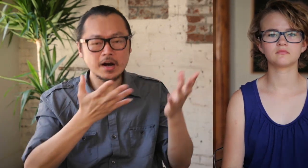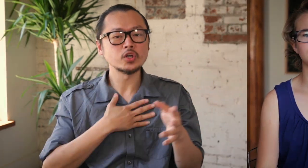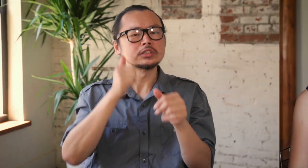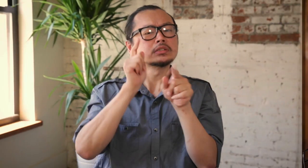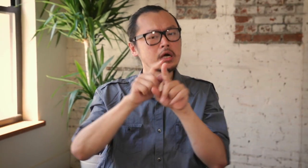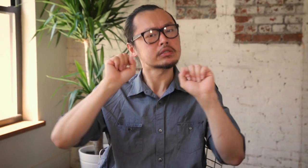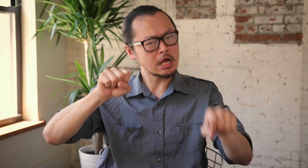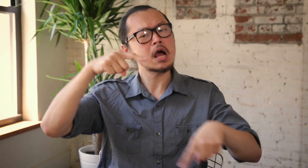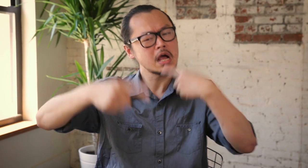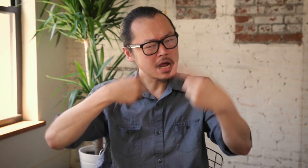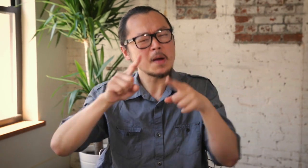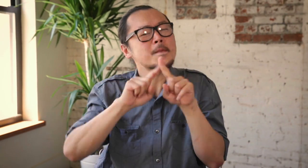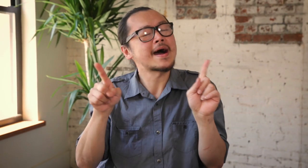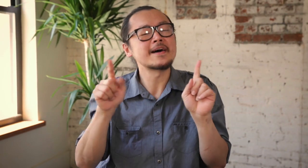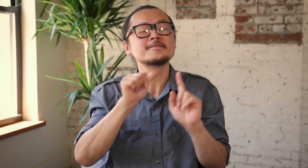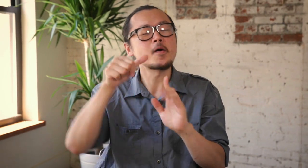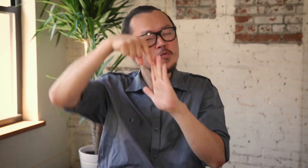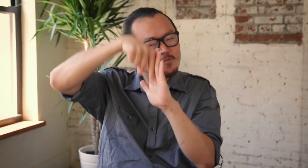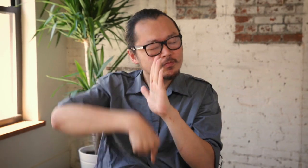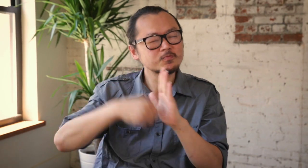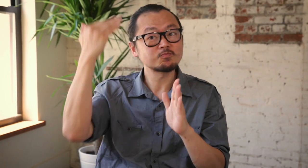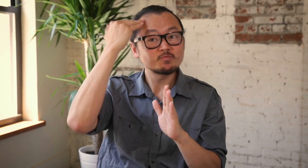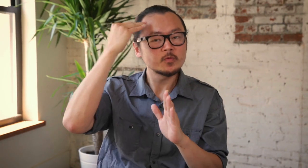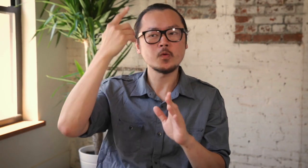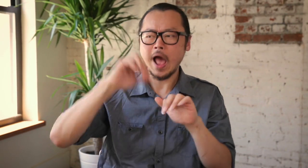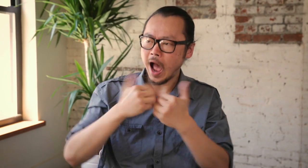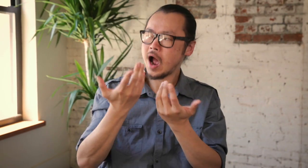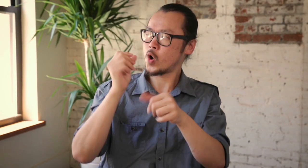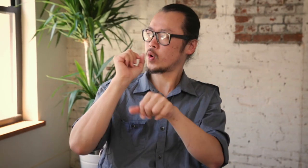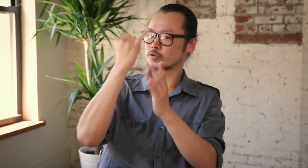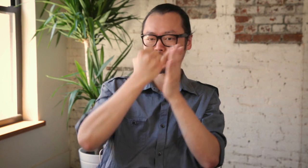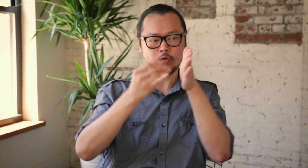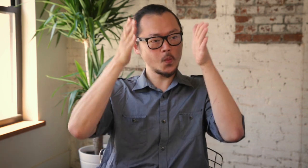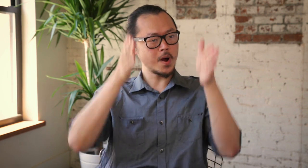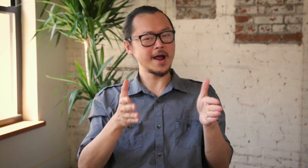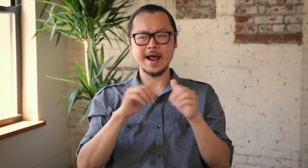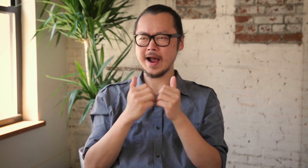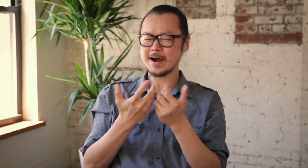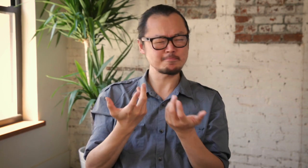My sister could sign but she did not understand what it meant to be an artist.